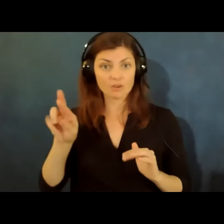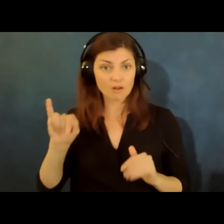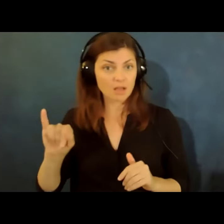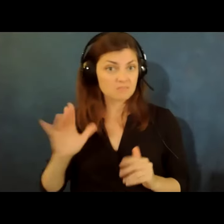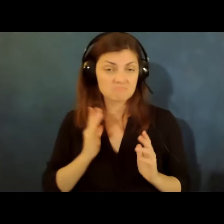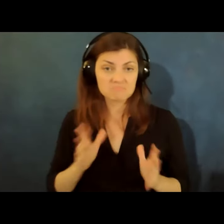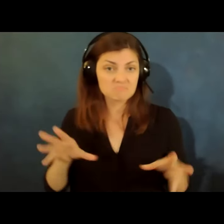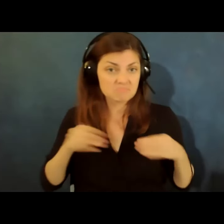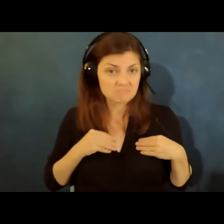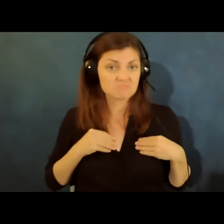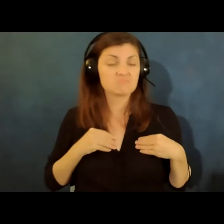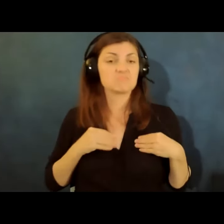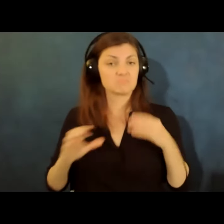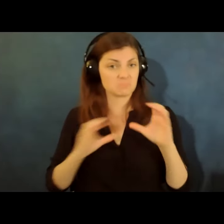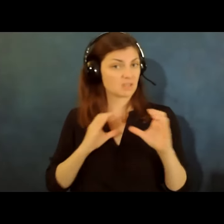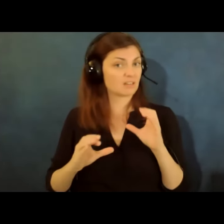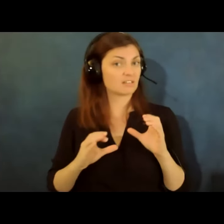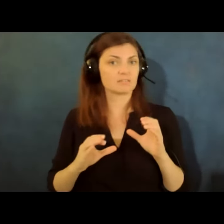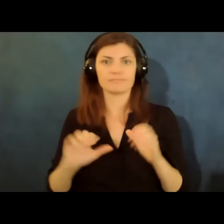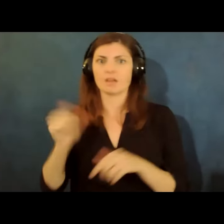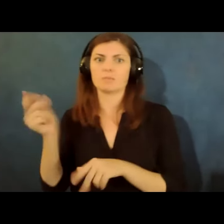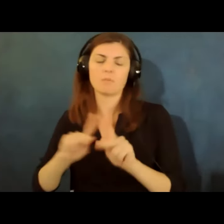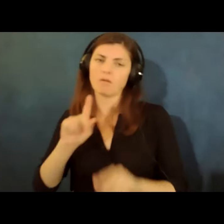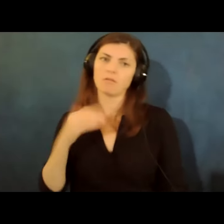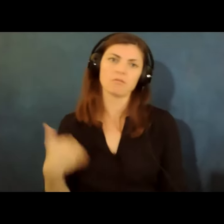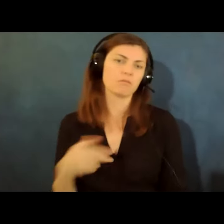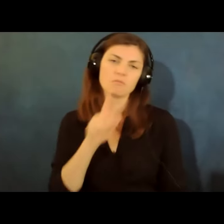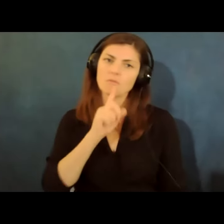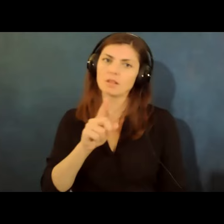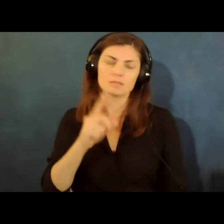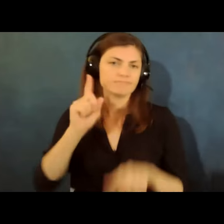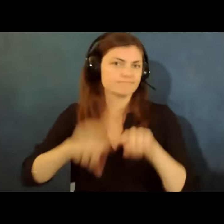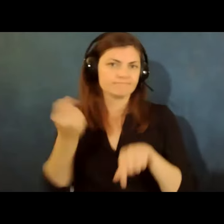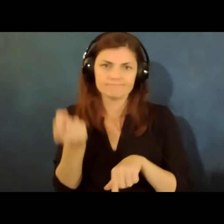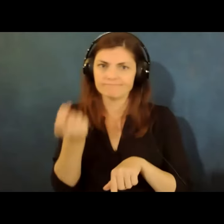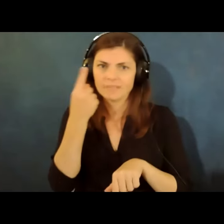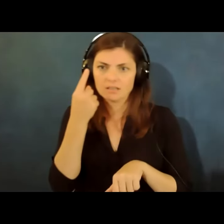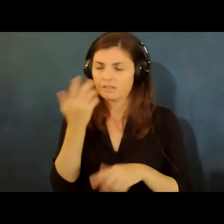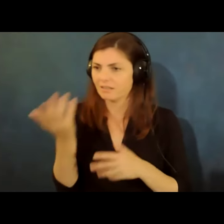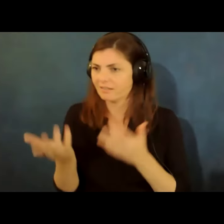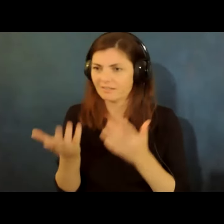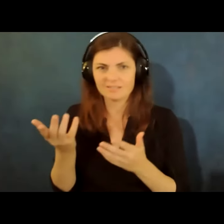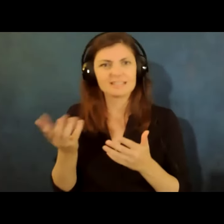and communicating that way and others have a real problem understanding when it's not live 3d